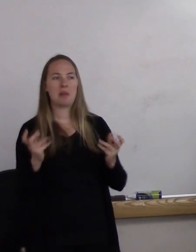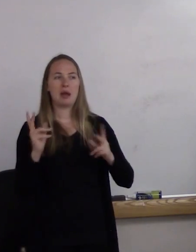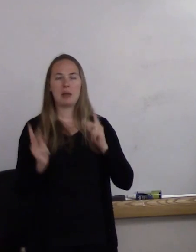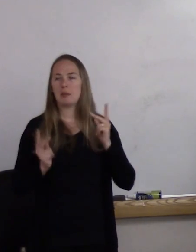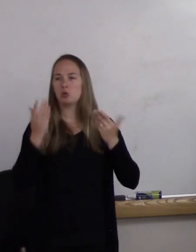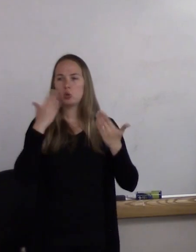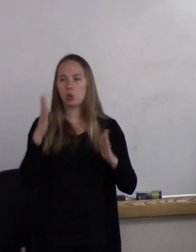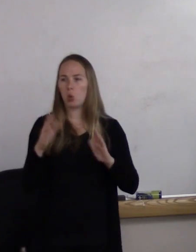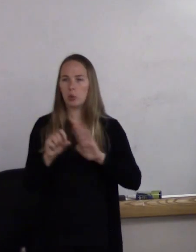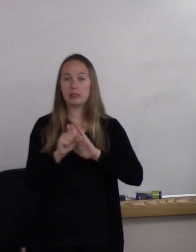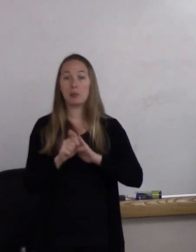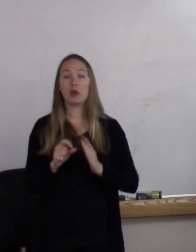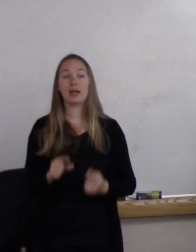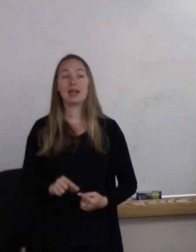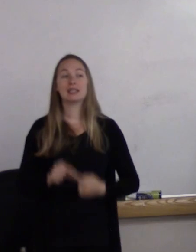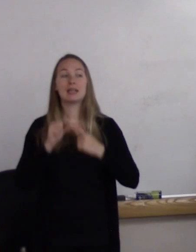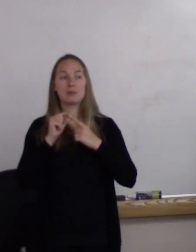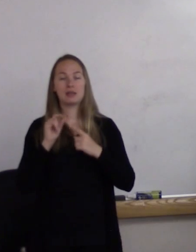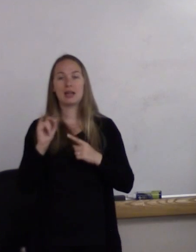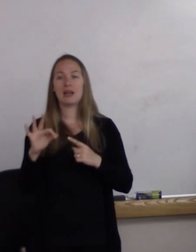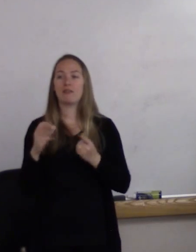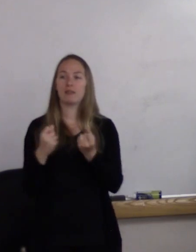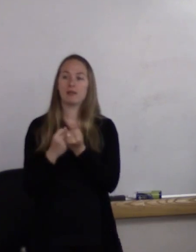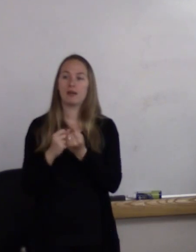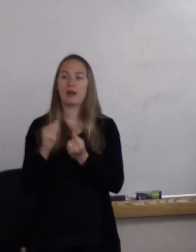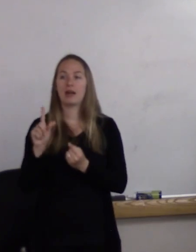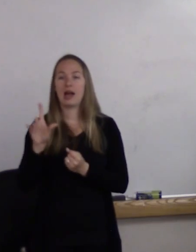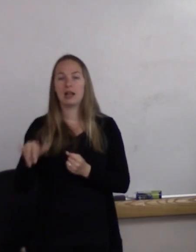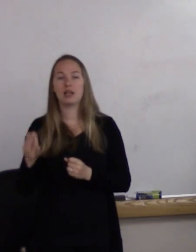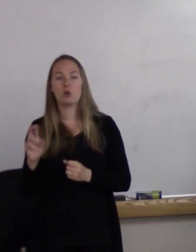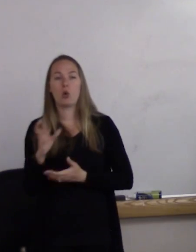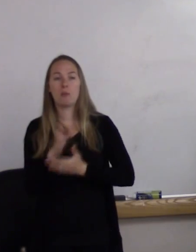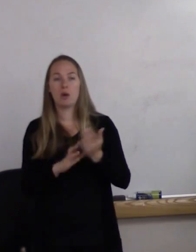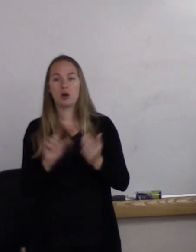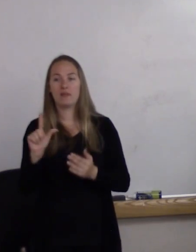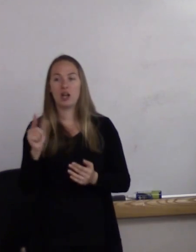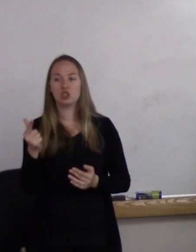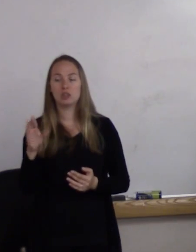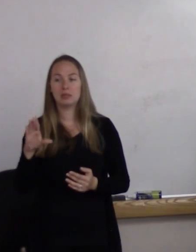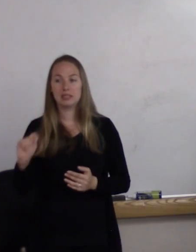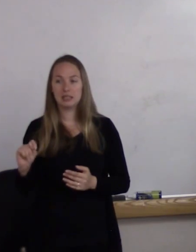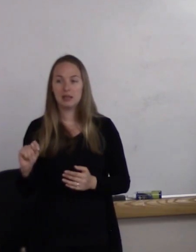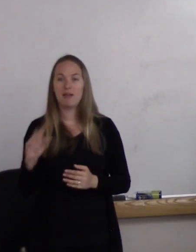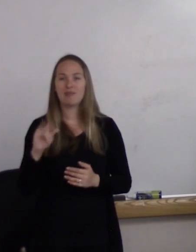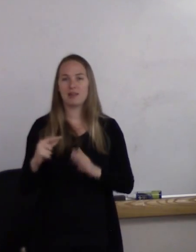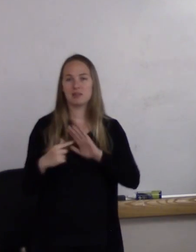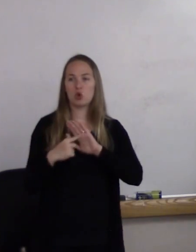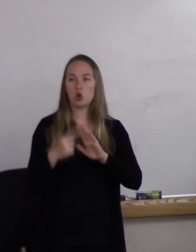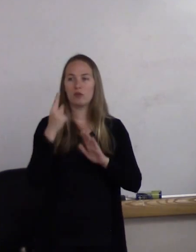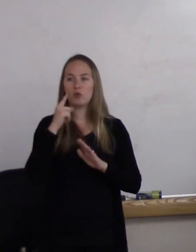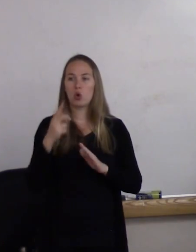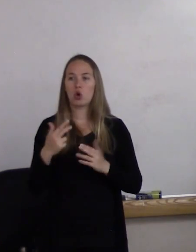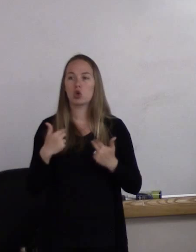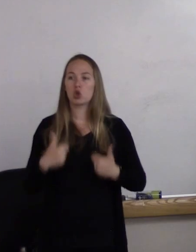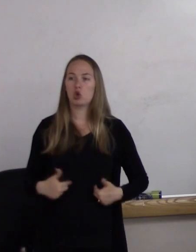unless you are an ally or part of the LGBT community. It's actually the logo of the Human Rights Campaign,